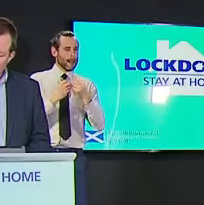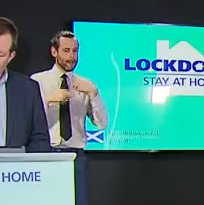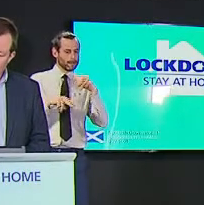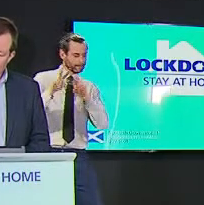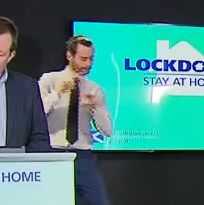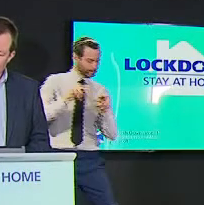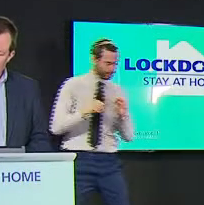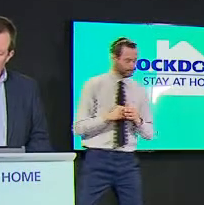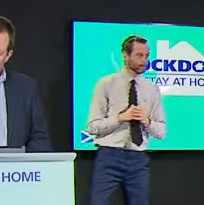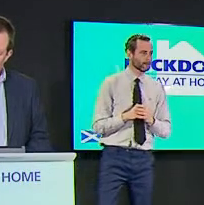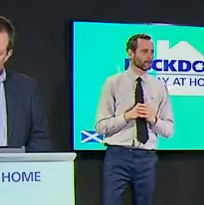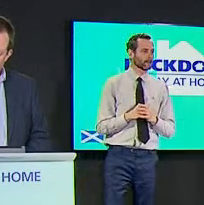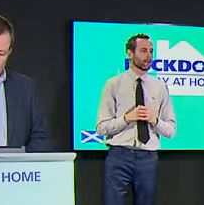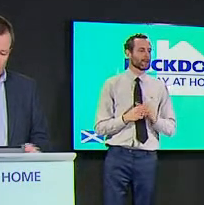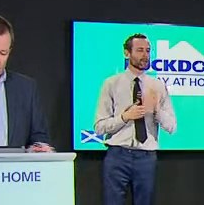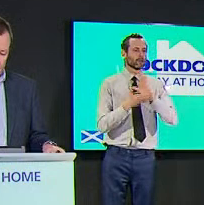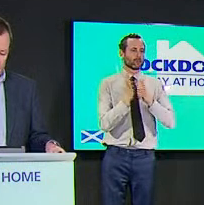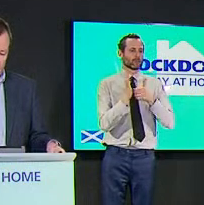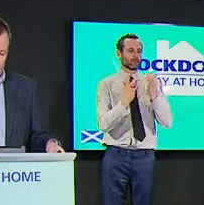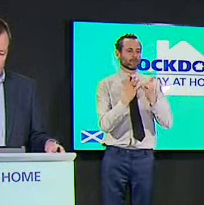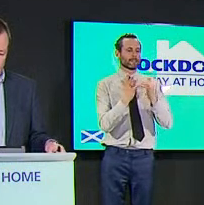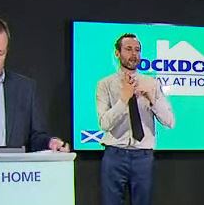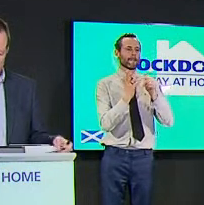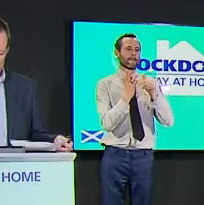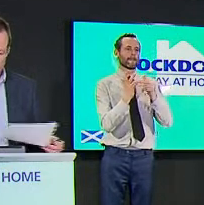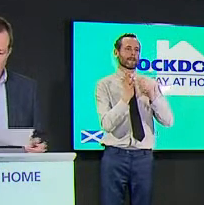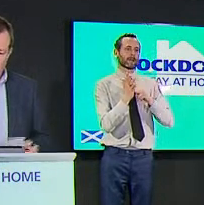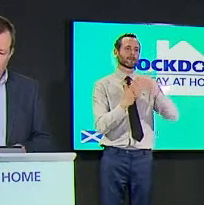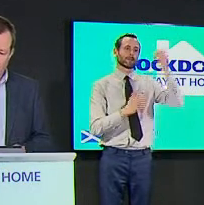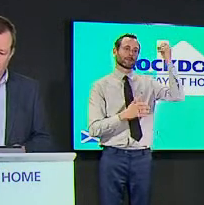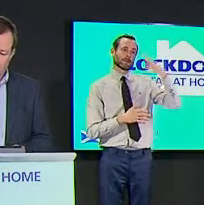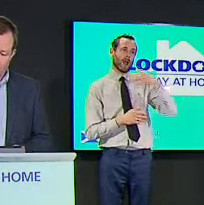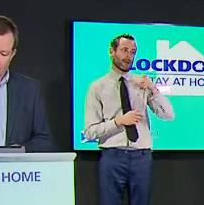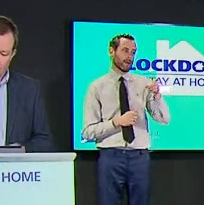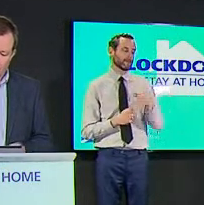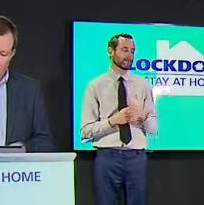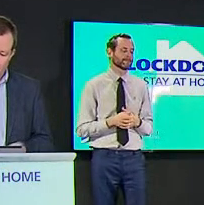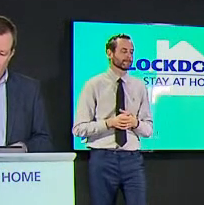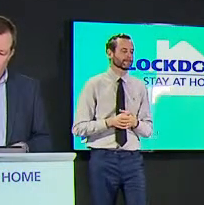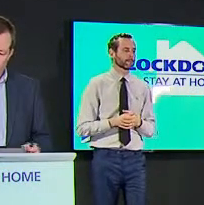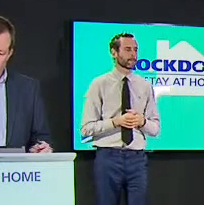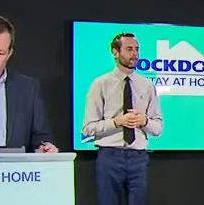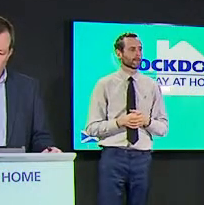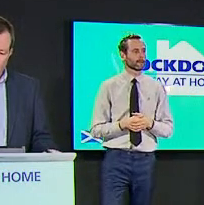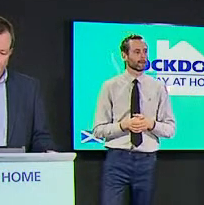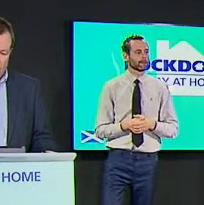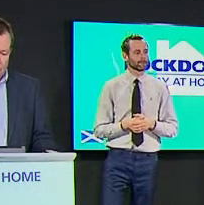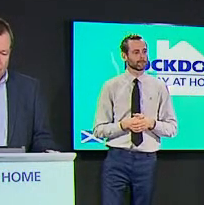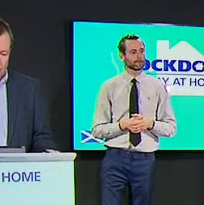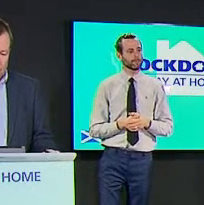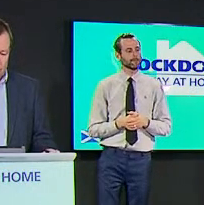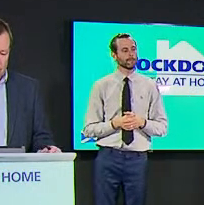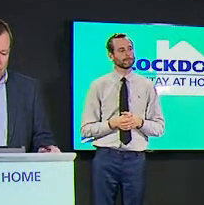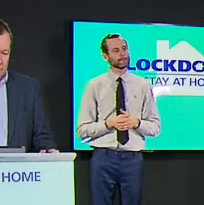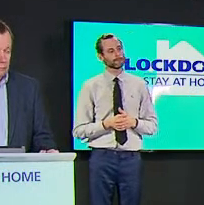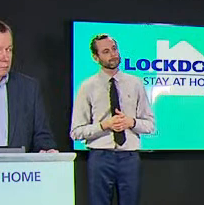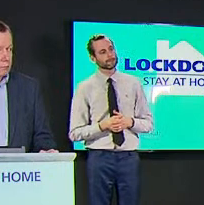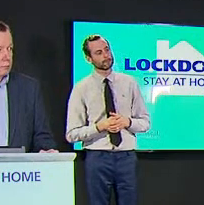musson from the sun good afternoon folks can i just check and given mark woolhouse's